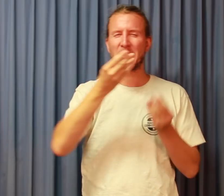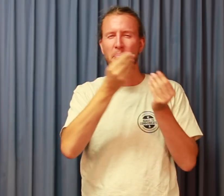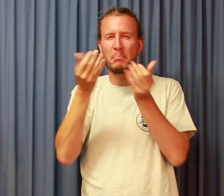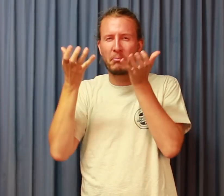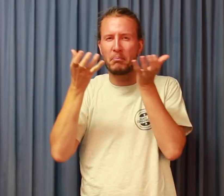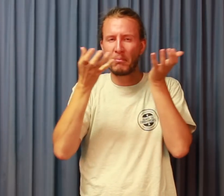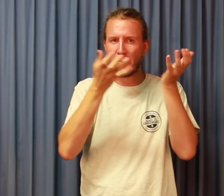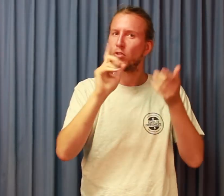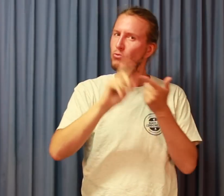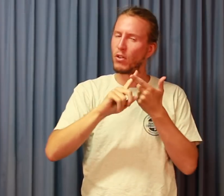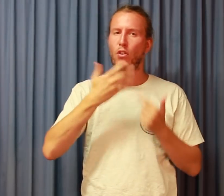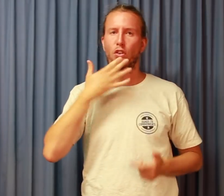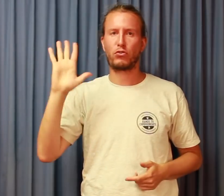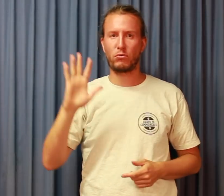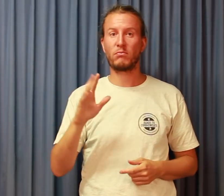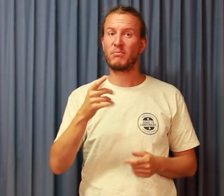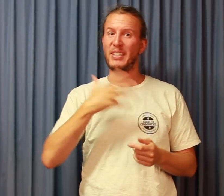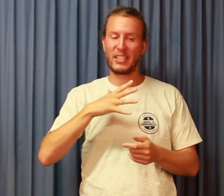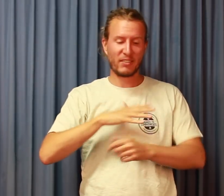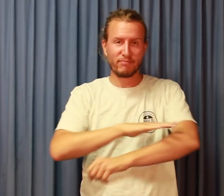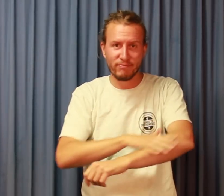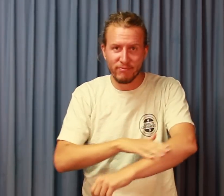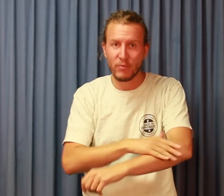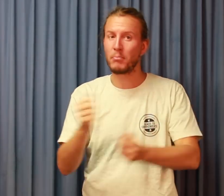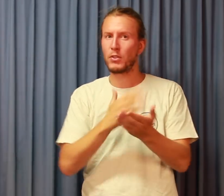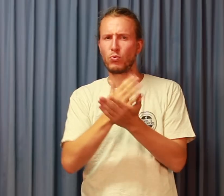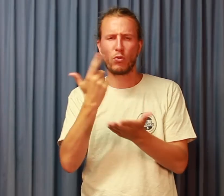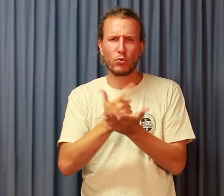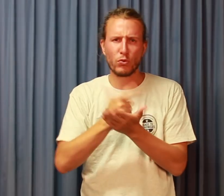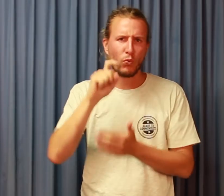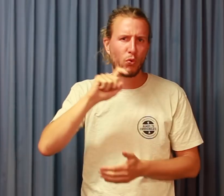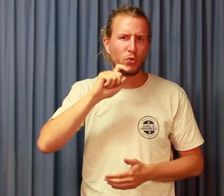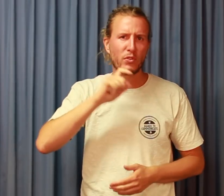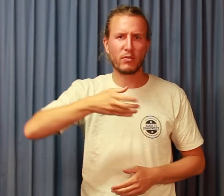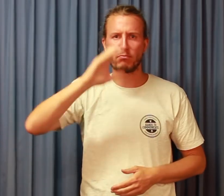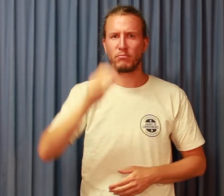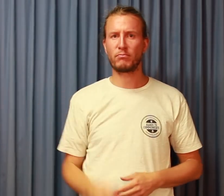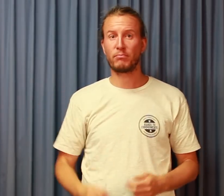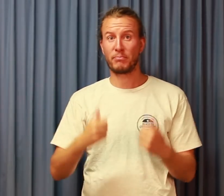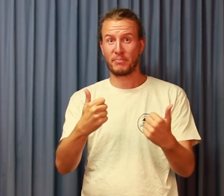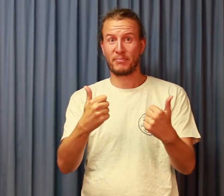There will be some cloud cover, but it will still be very hot. So make sure you put on sun screen and drink lots of water! OK?